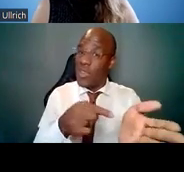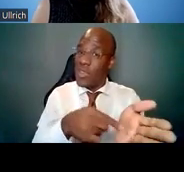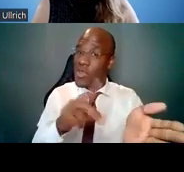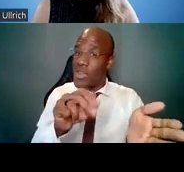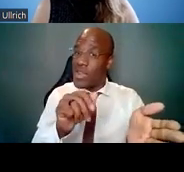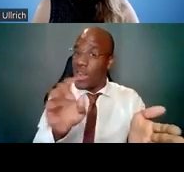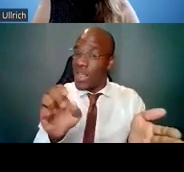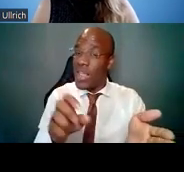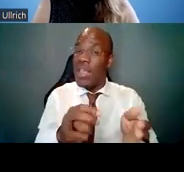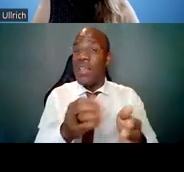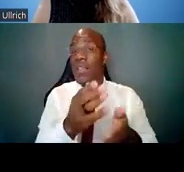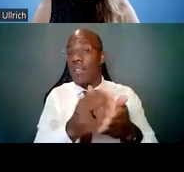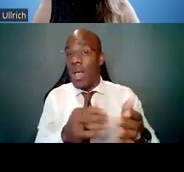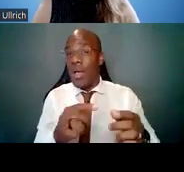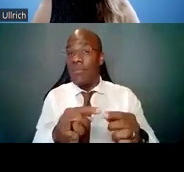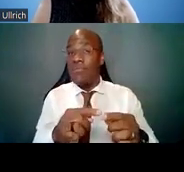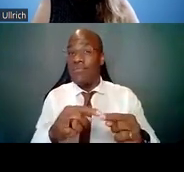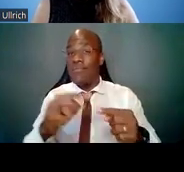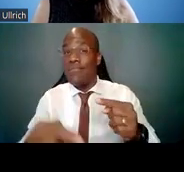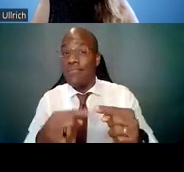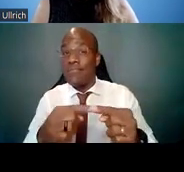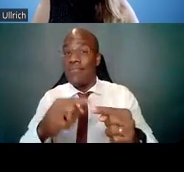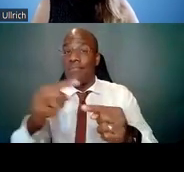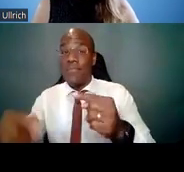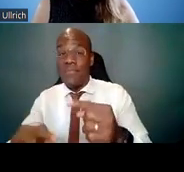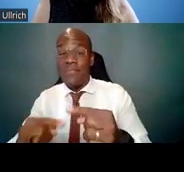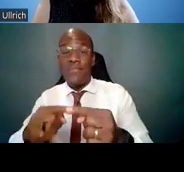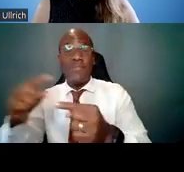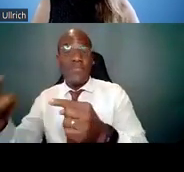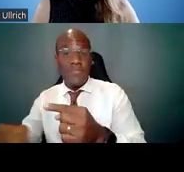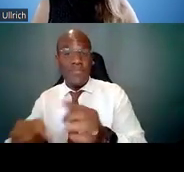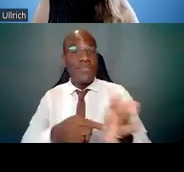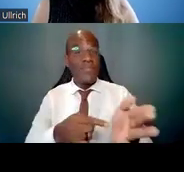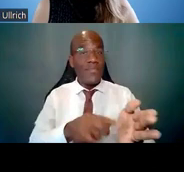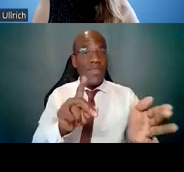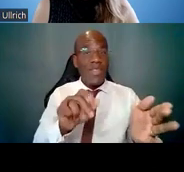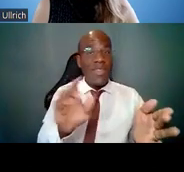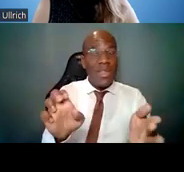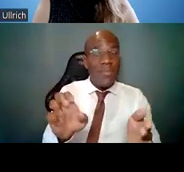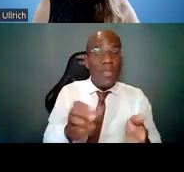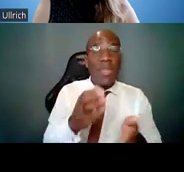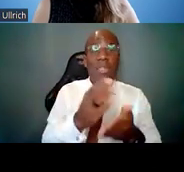Some want to see specific things in the application -- it really varies a lot.